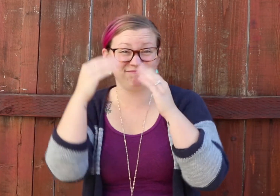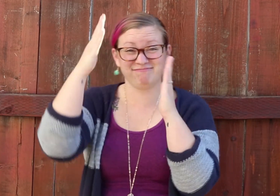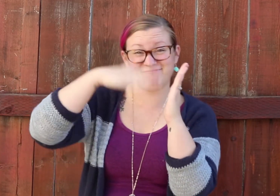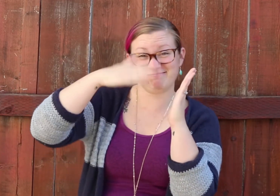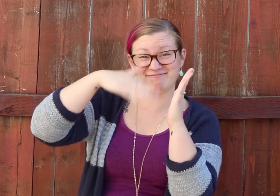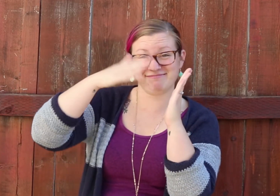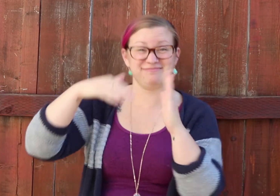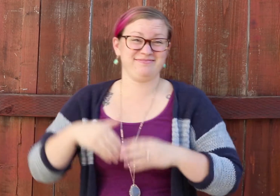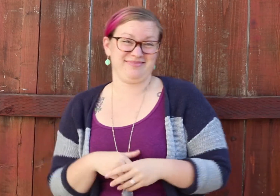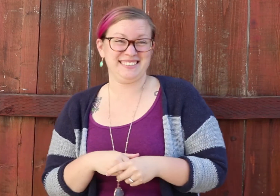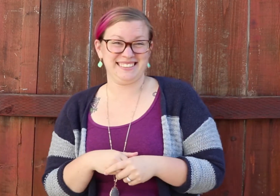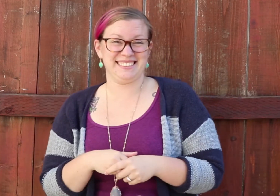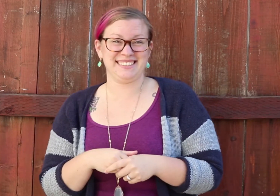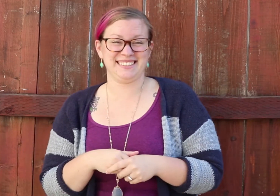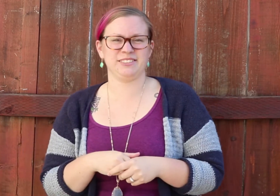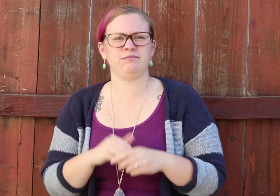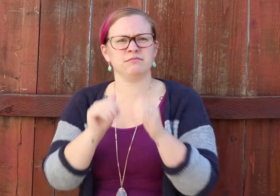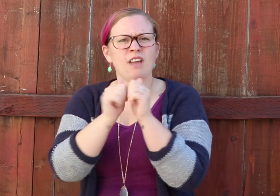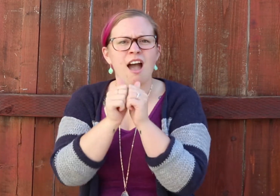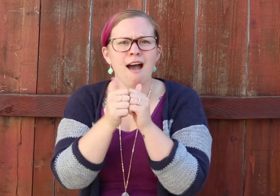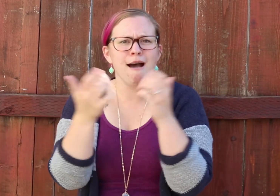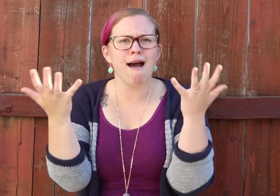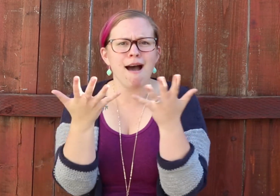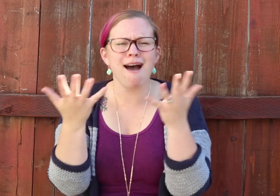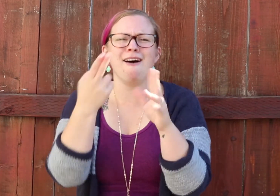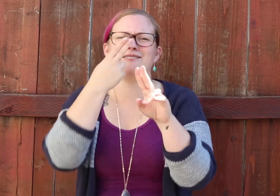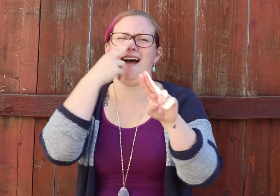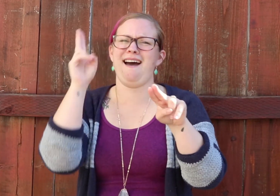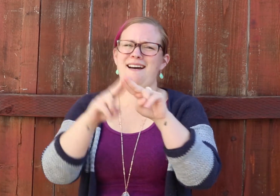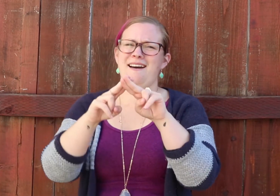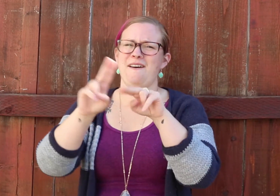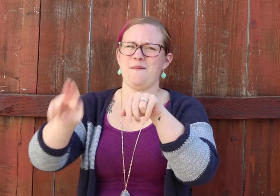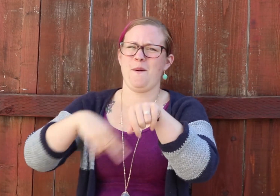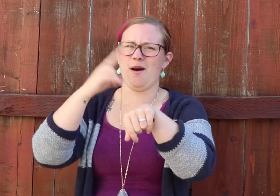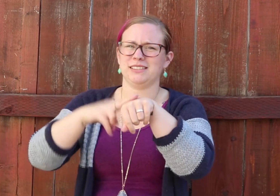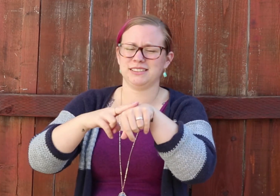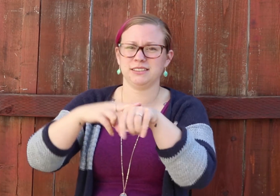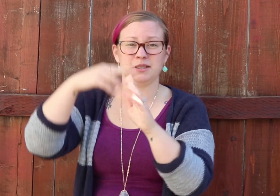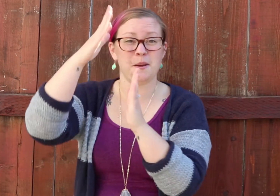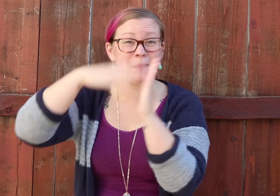Painting! And games too! We will have fun! Of course!